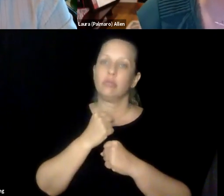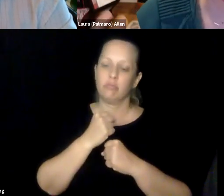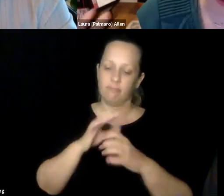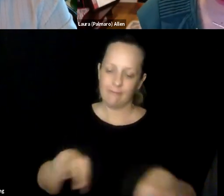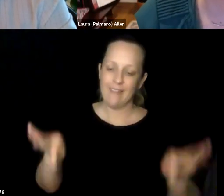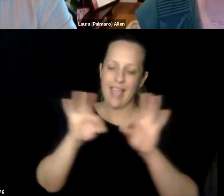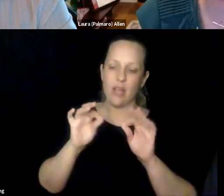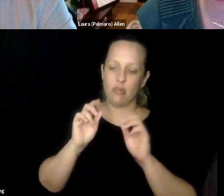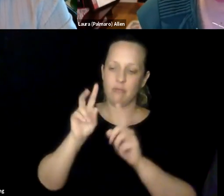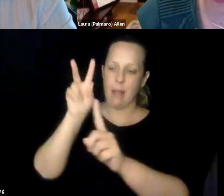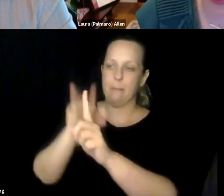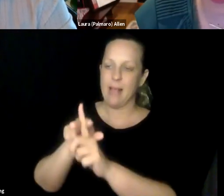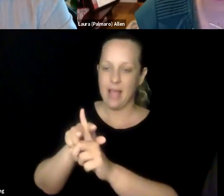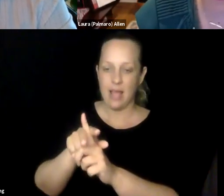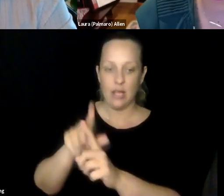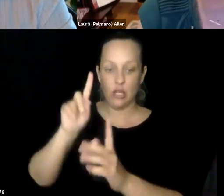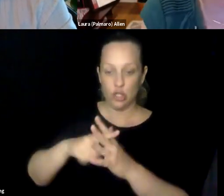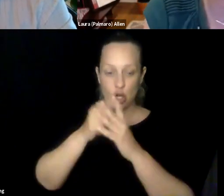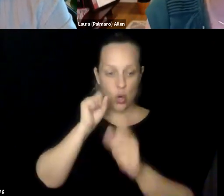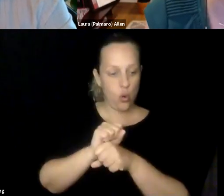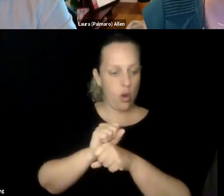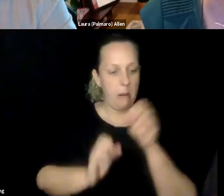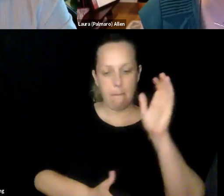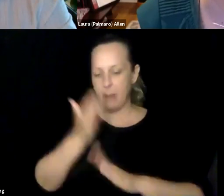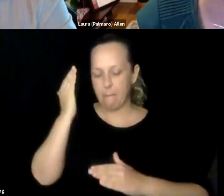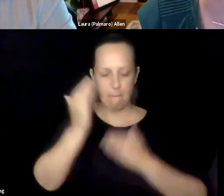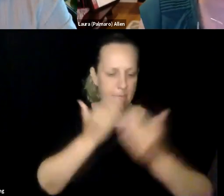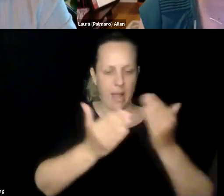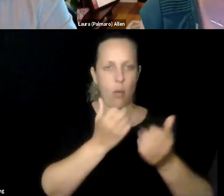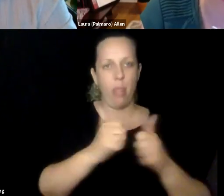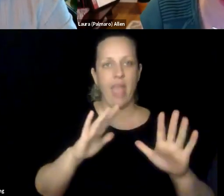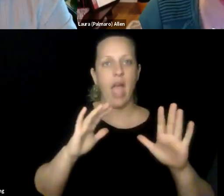graduate and go search for jobs, this can be something that they bring value